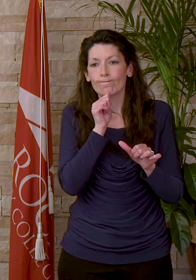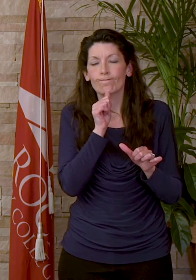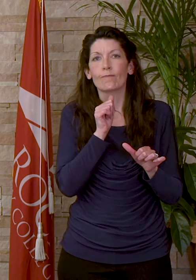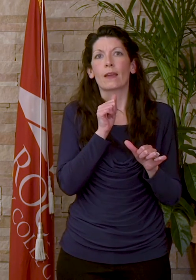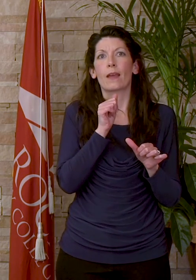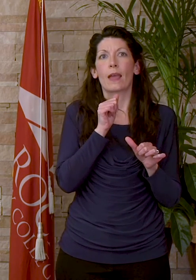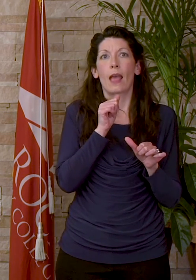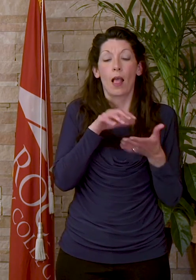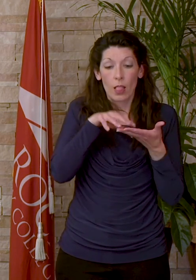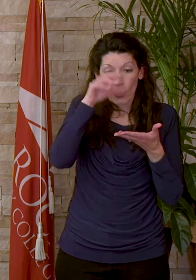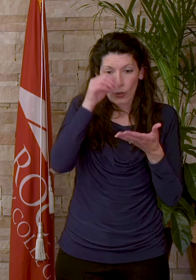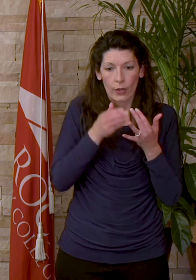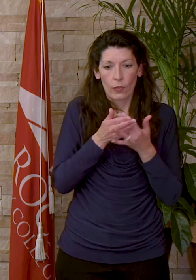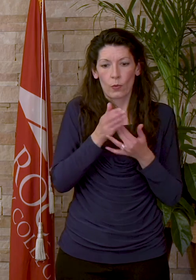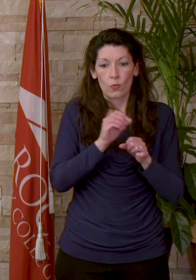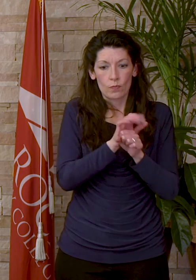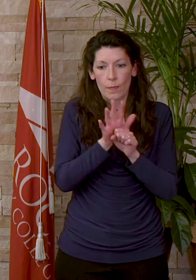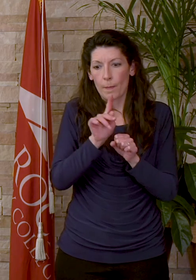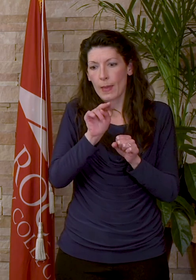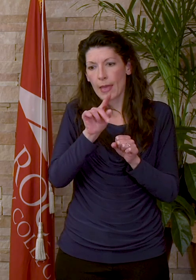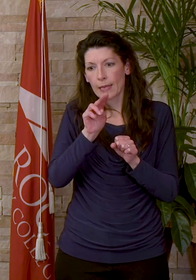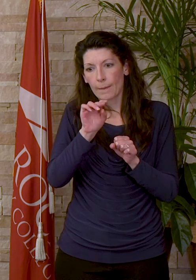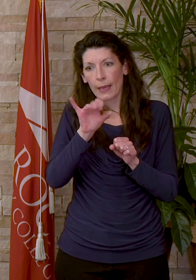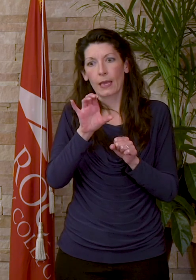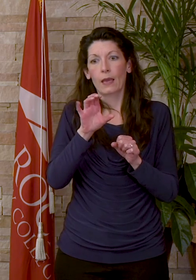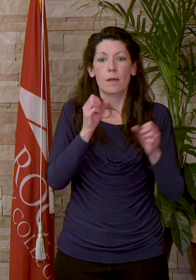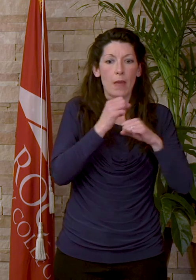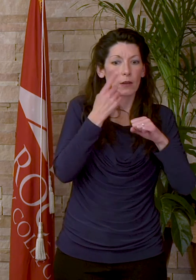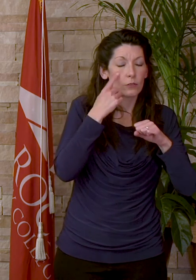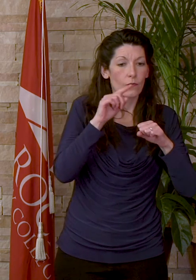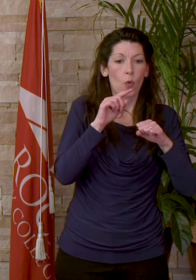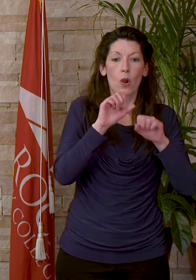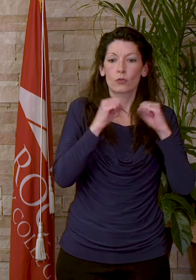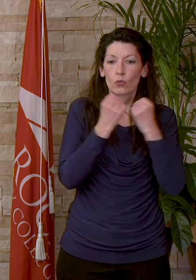in learning through a pandemic, battles for social justice, and a stressful election.